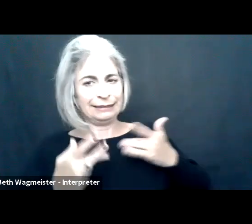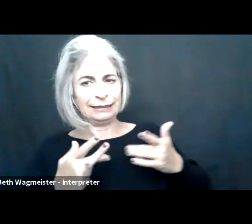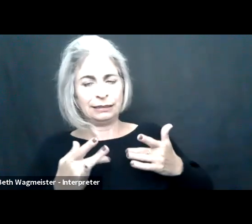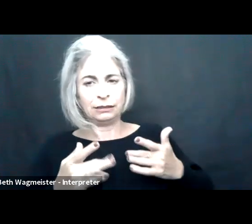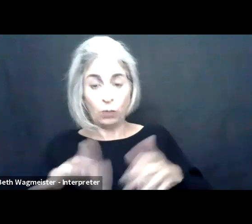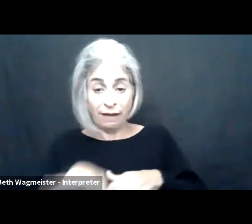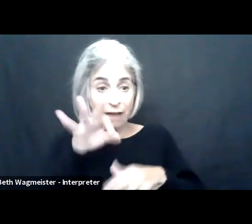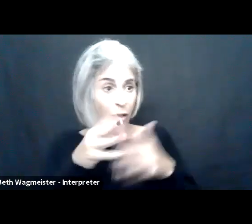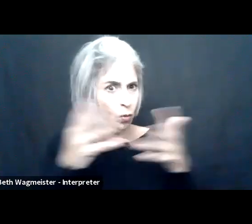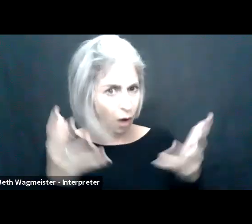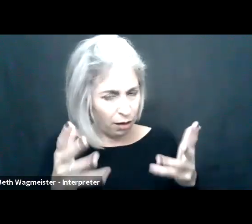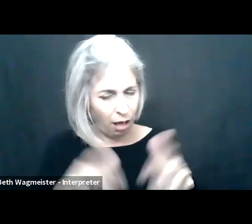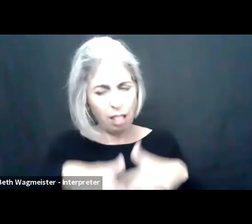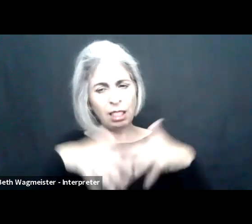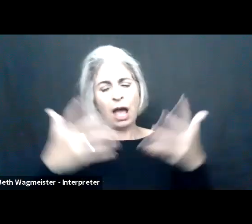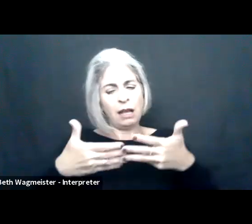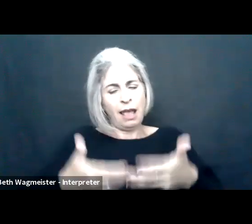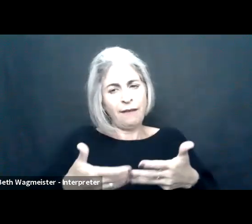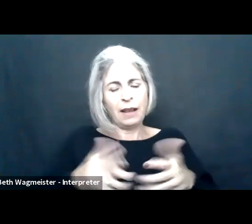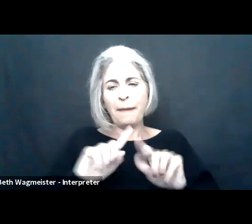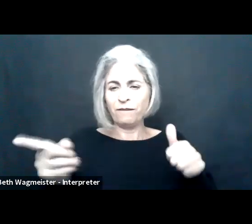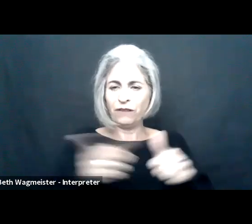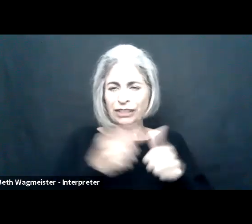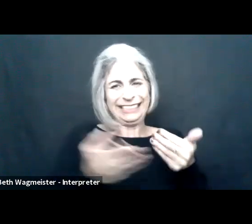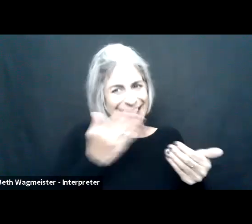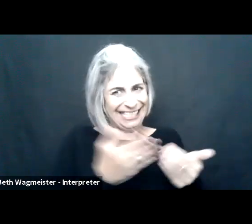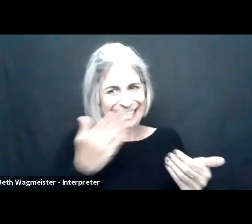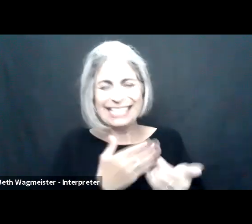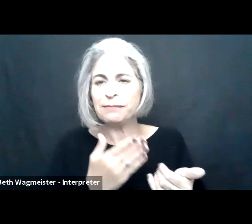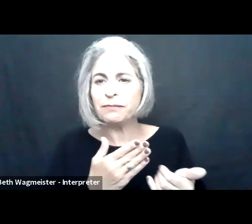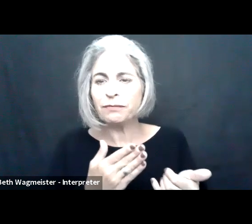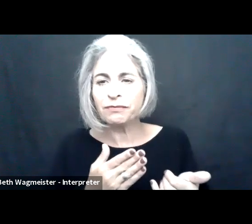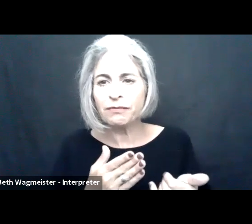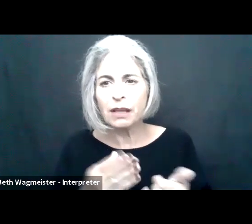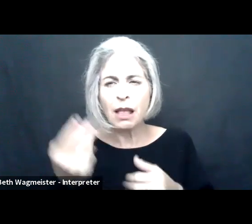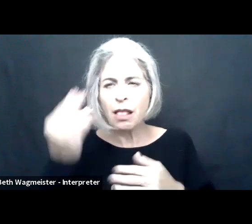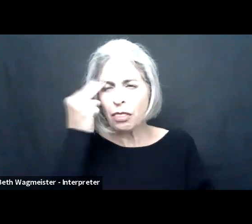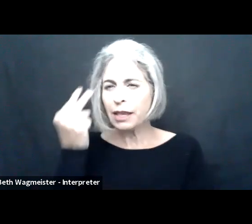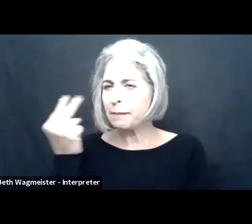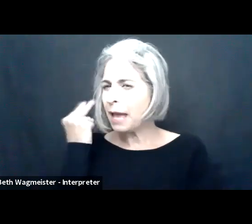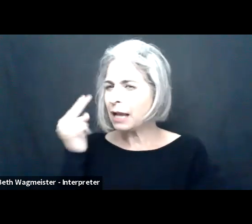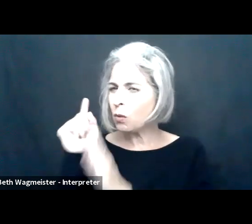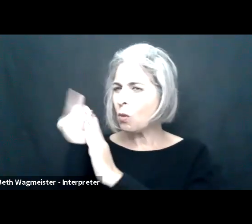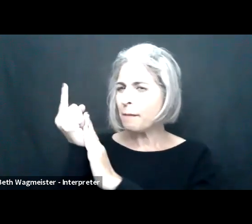excited to share it with our clients. Key findings are immense and intense,